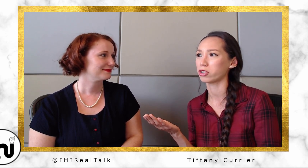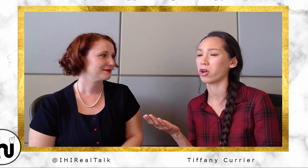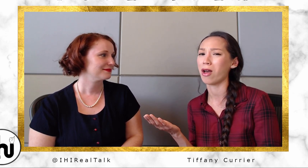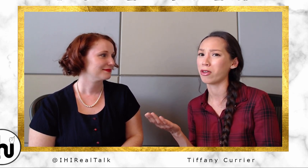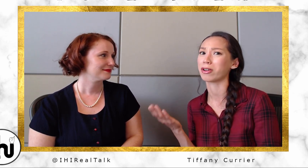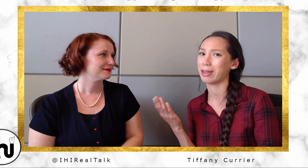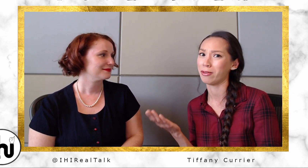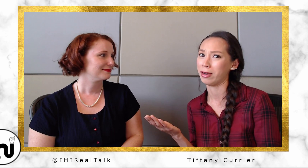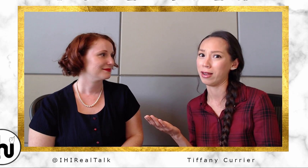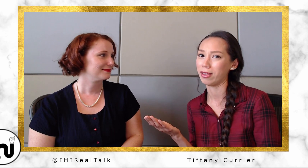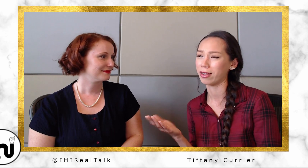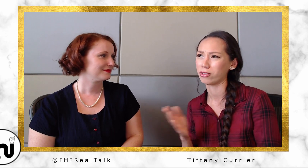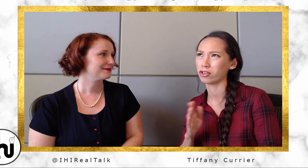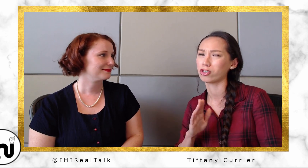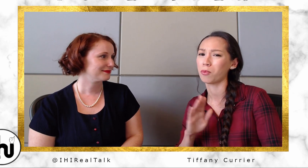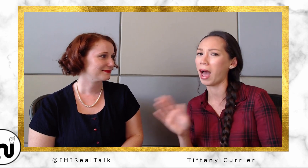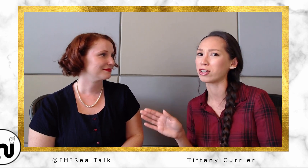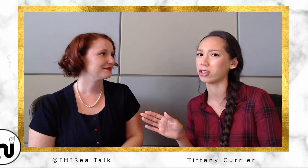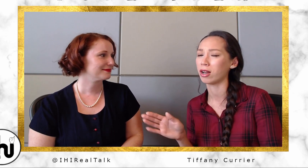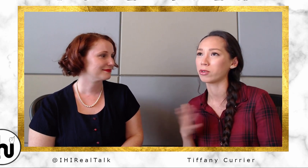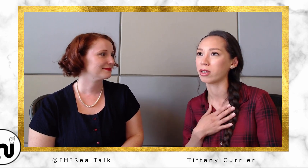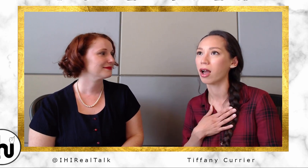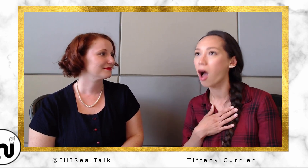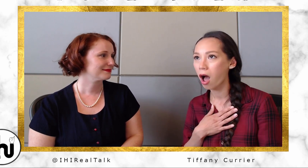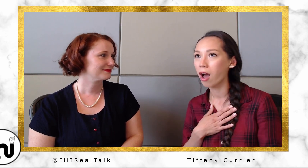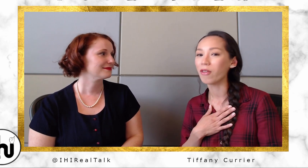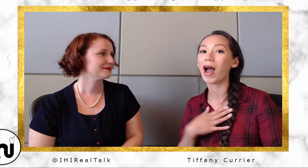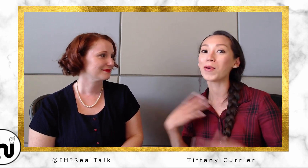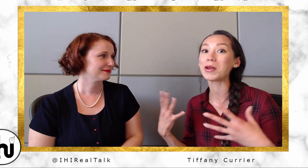And they're killing it! Like they're just so passionate I'm just like, I want to be